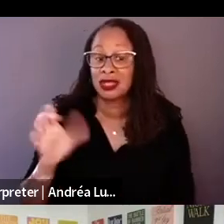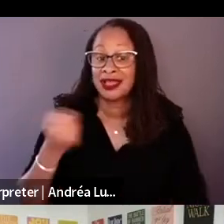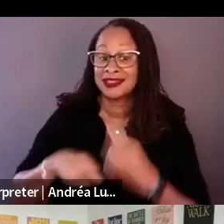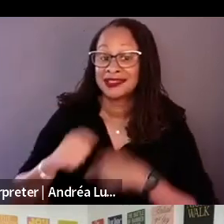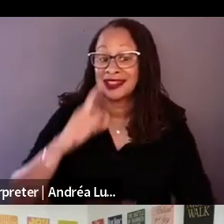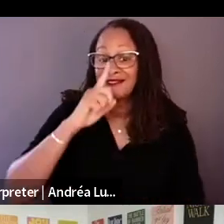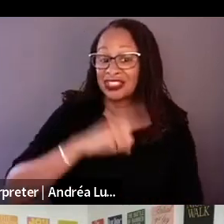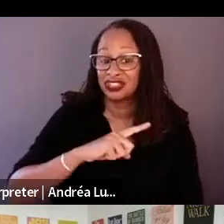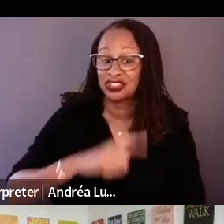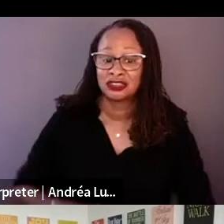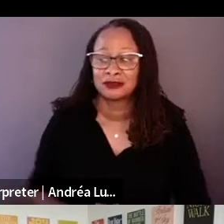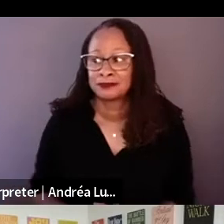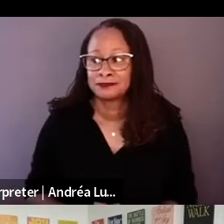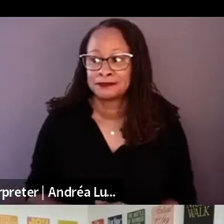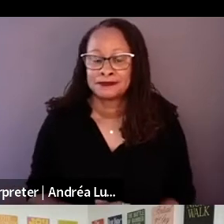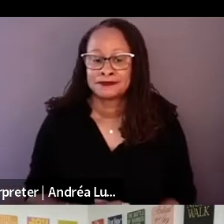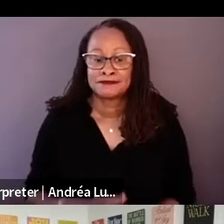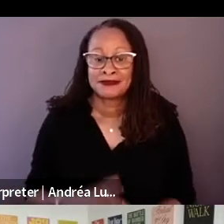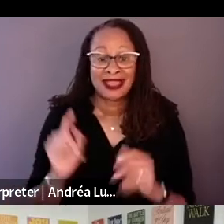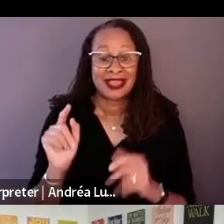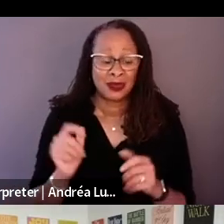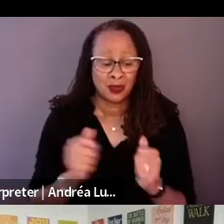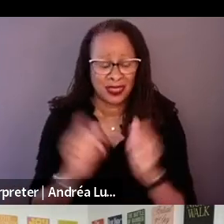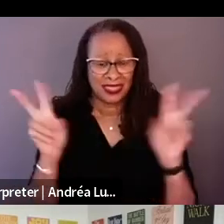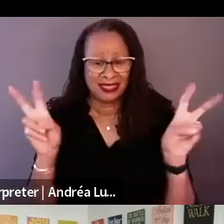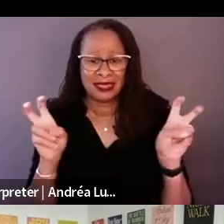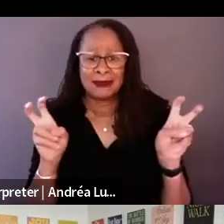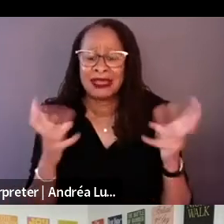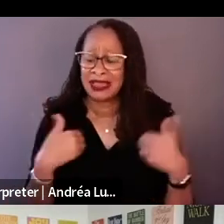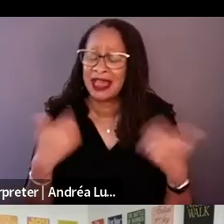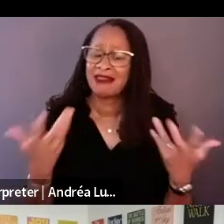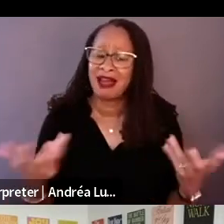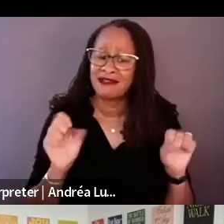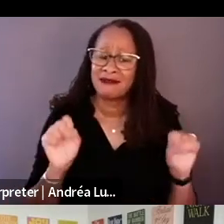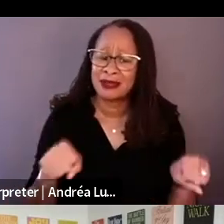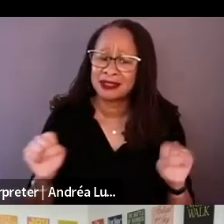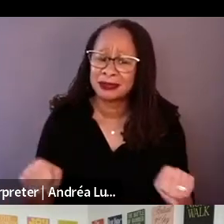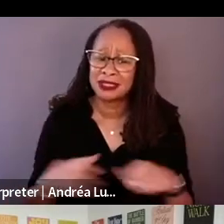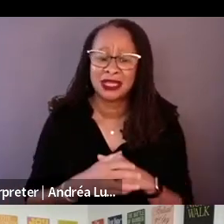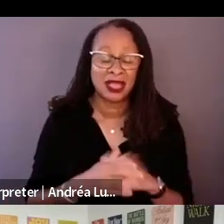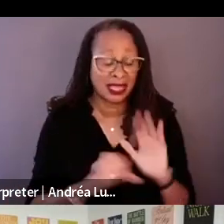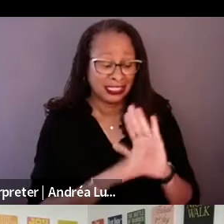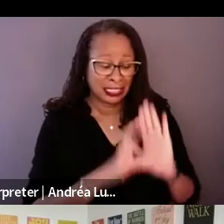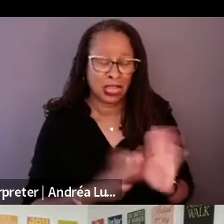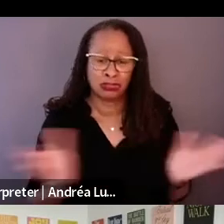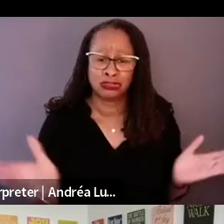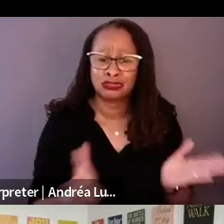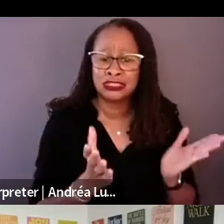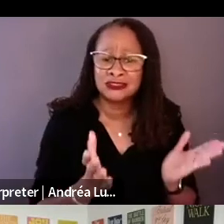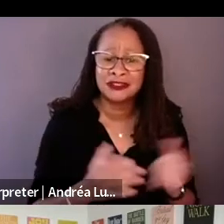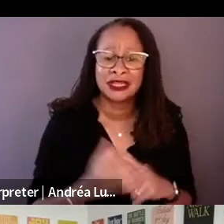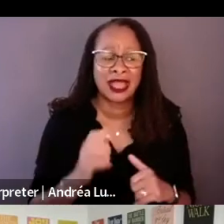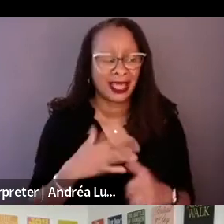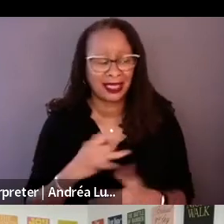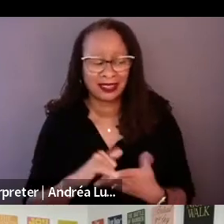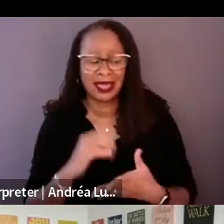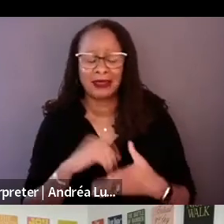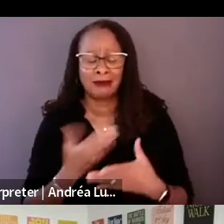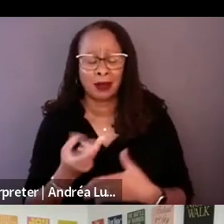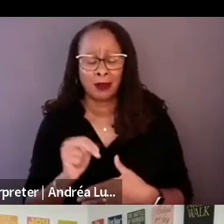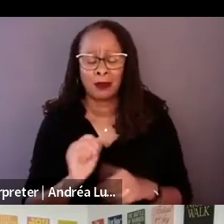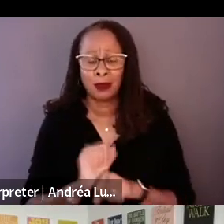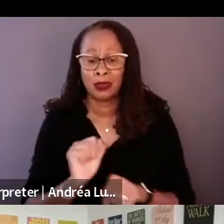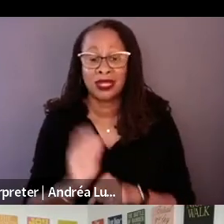It was very character driven that I like in my own work, and there seemed to be larger themes at